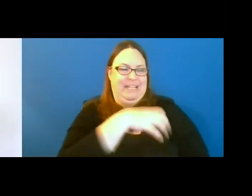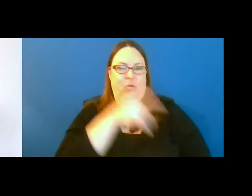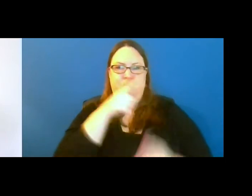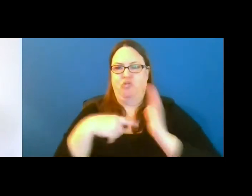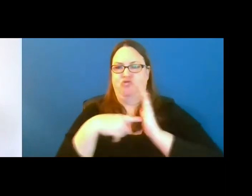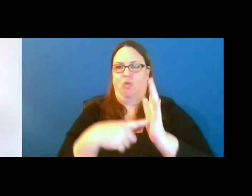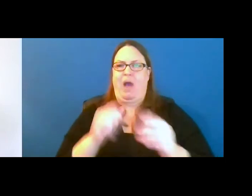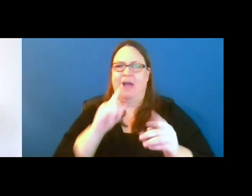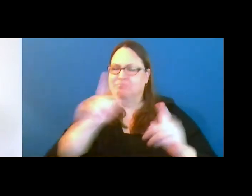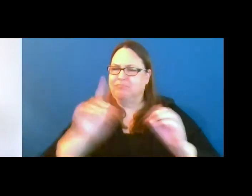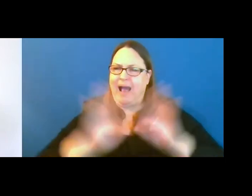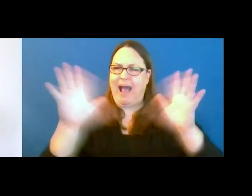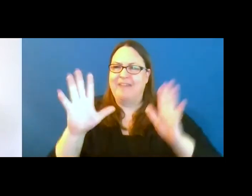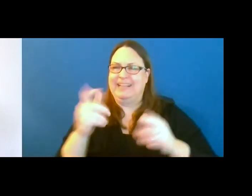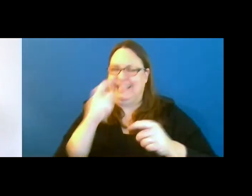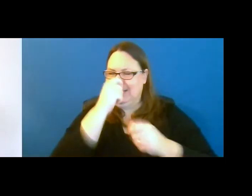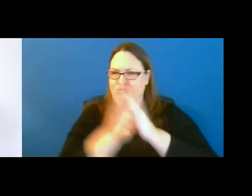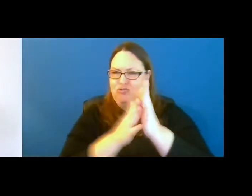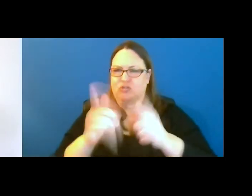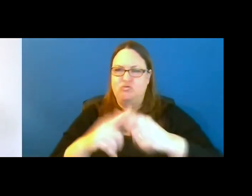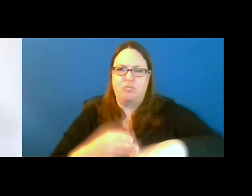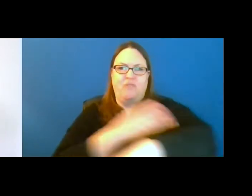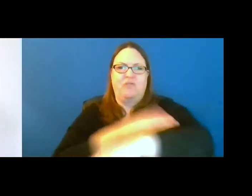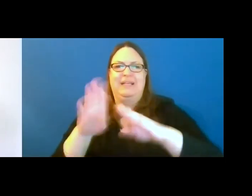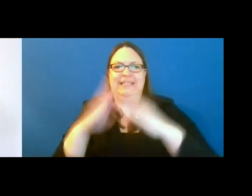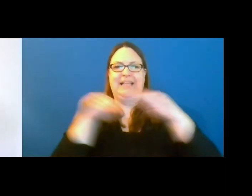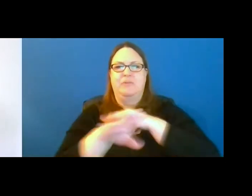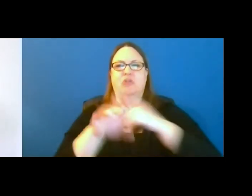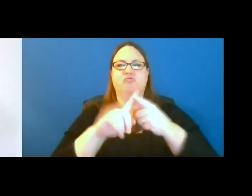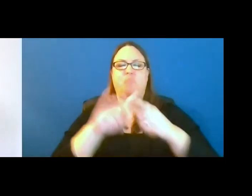interest in improving accessibility to Michigan's natural resources.